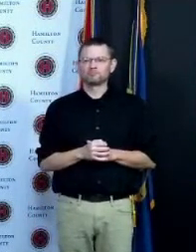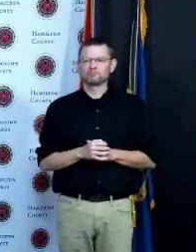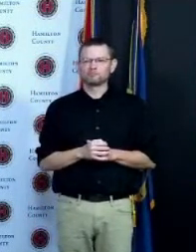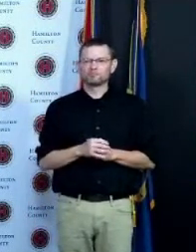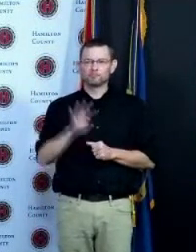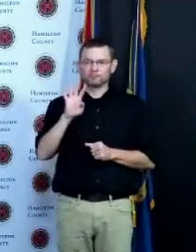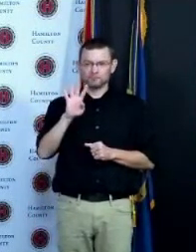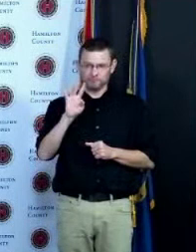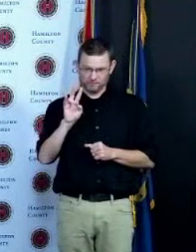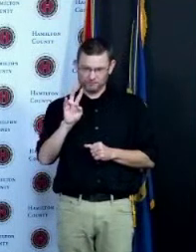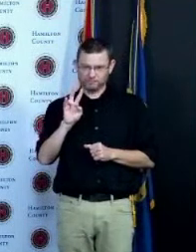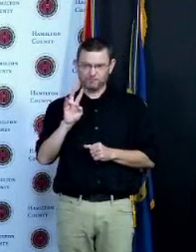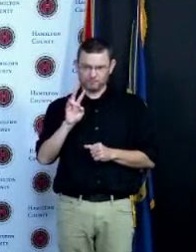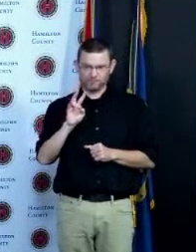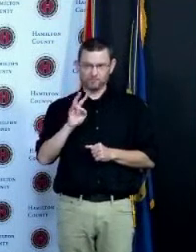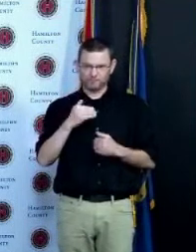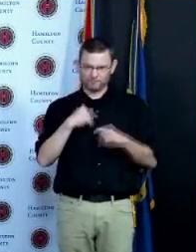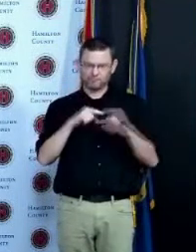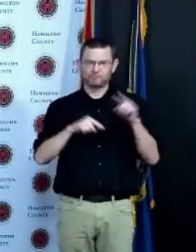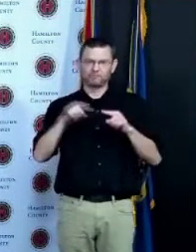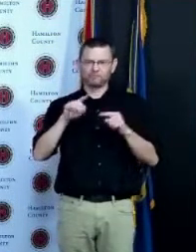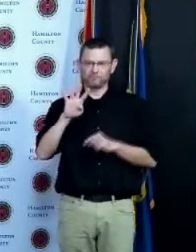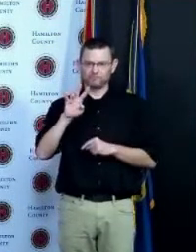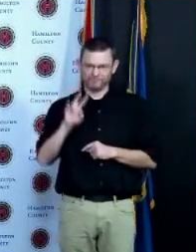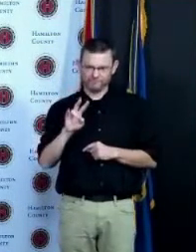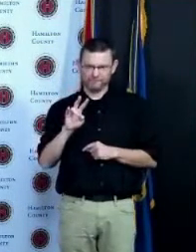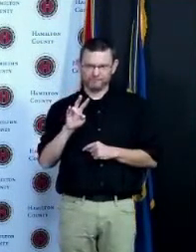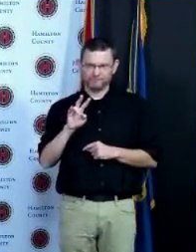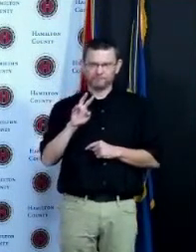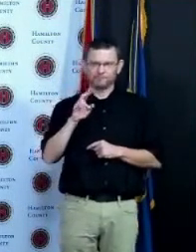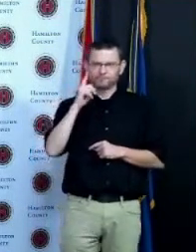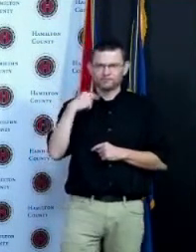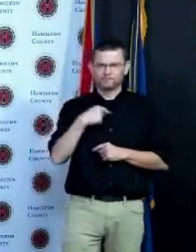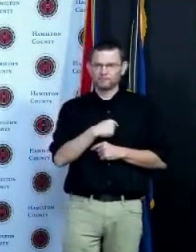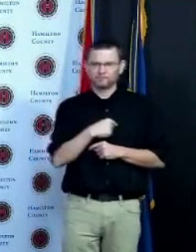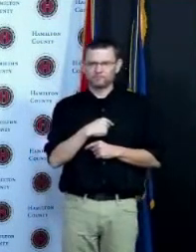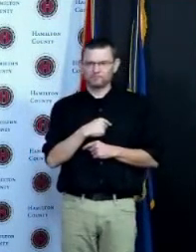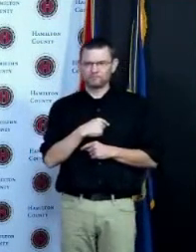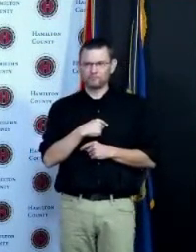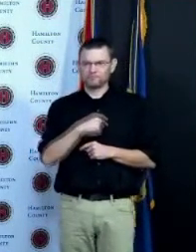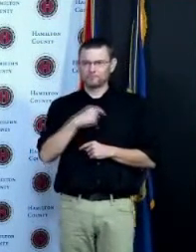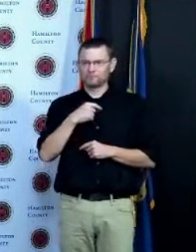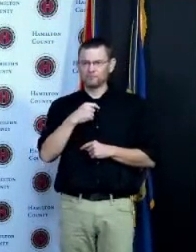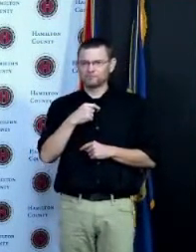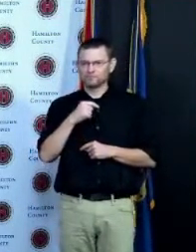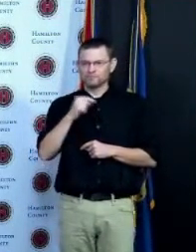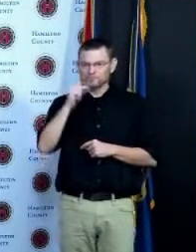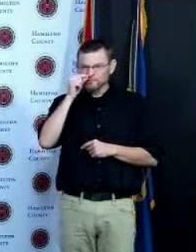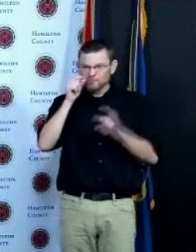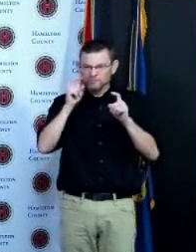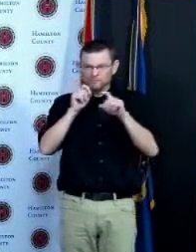it does take about two weeks for a variant to come back from the lab as as positive and so I suspect